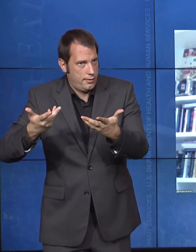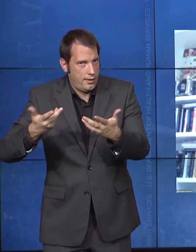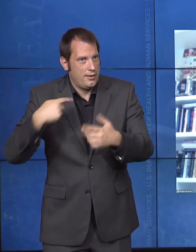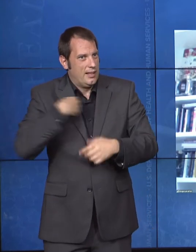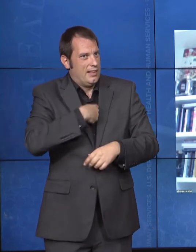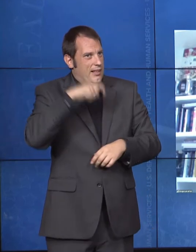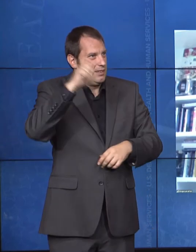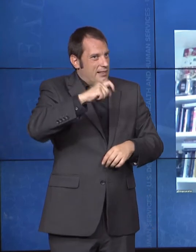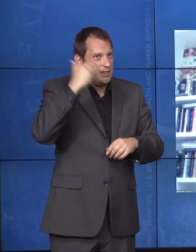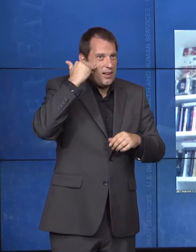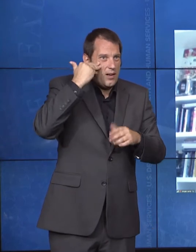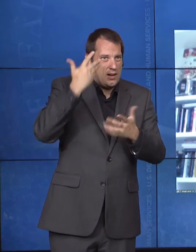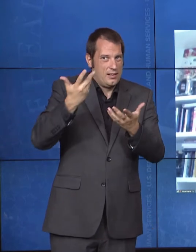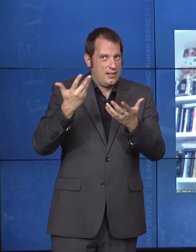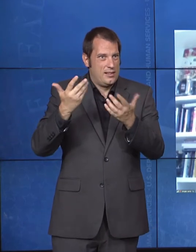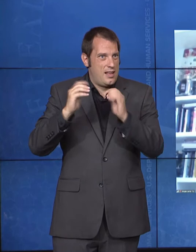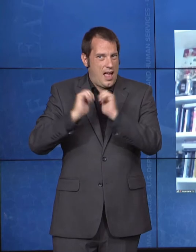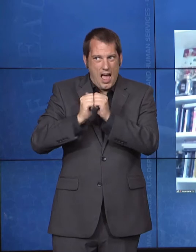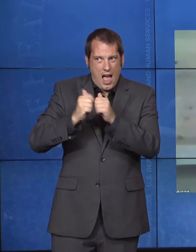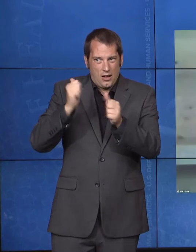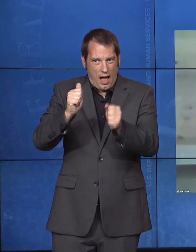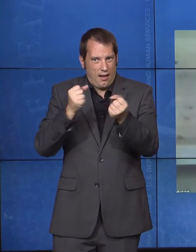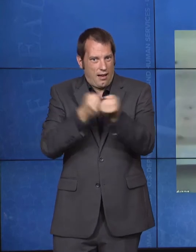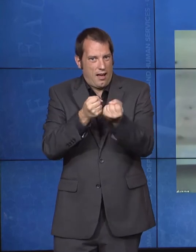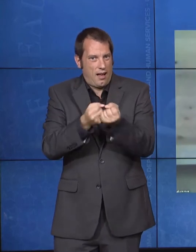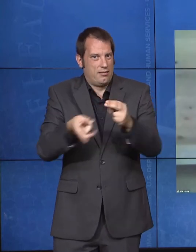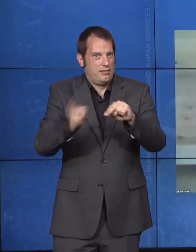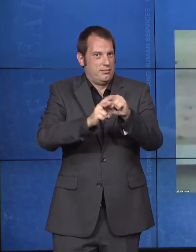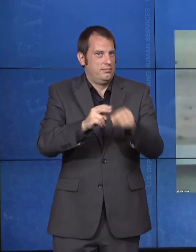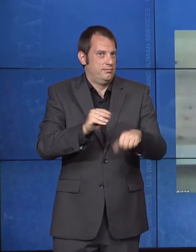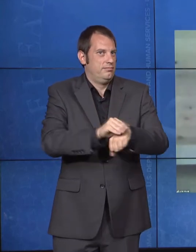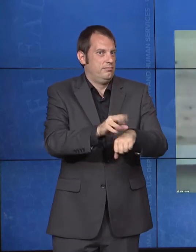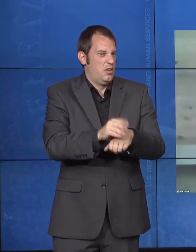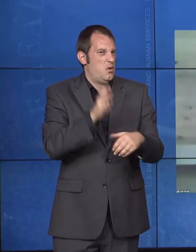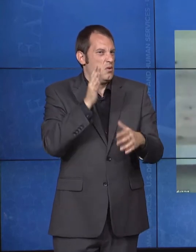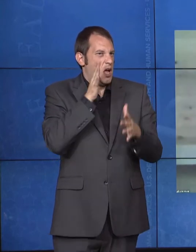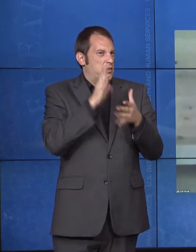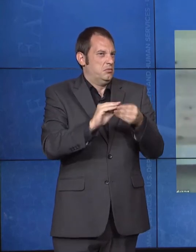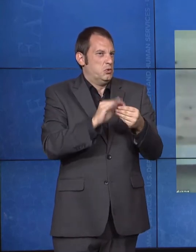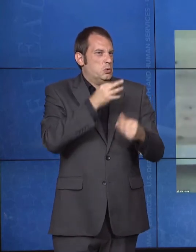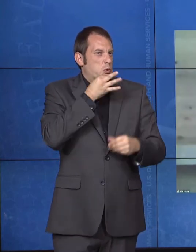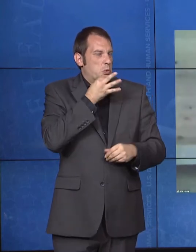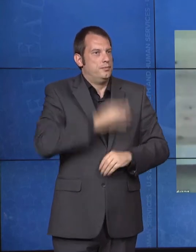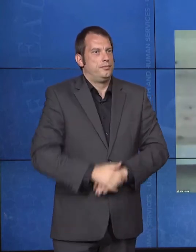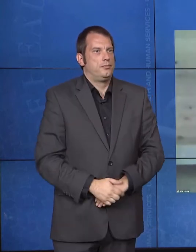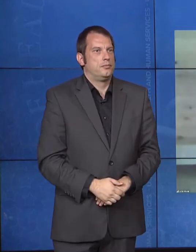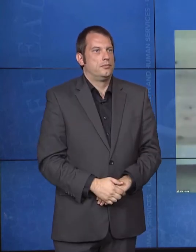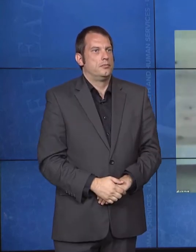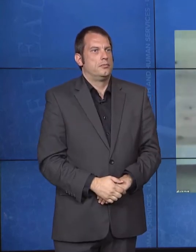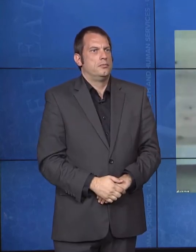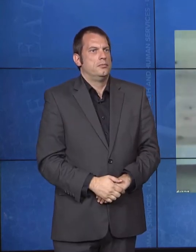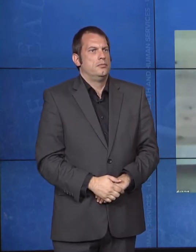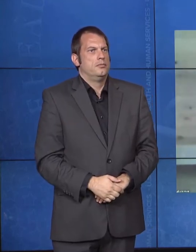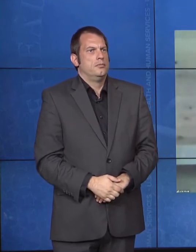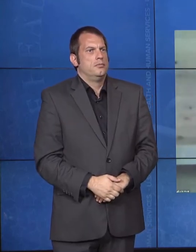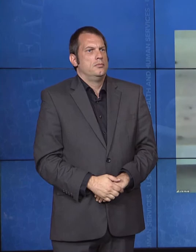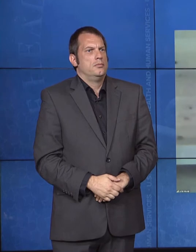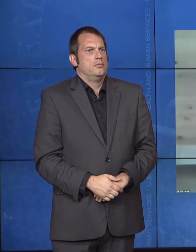Julie Hocker: Absolutely. And I have to say, you know, in my role, it's just been